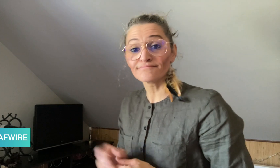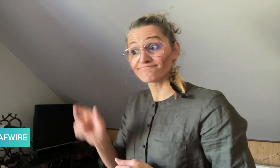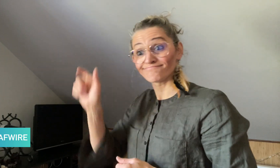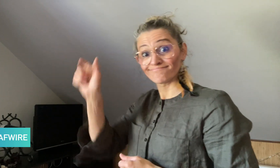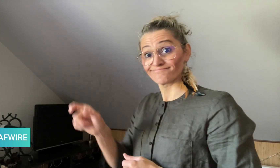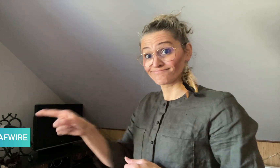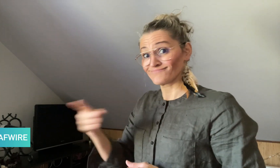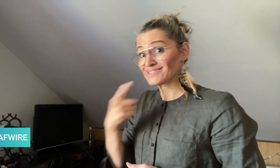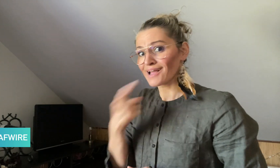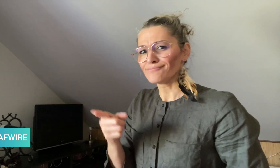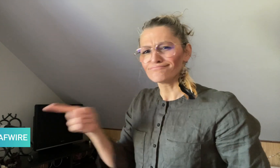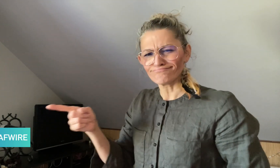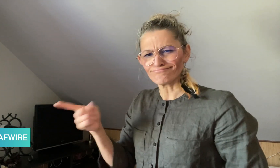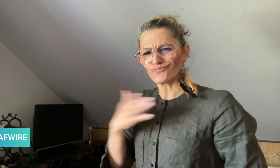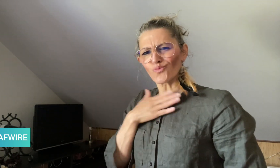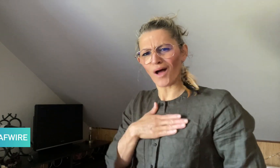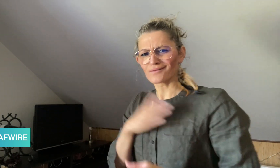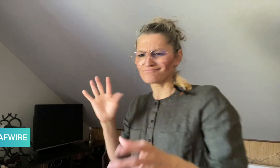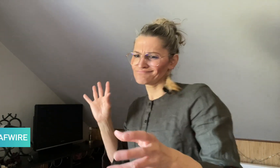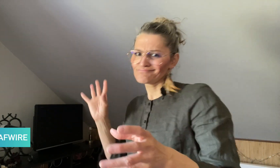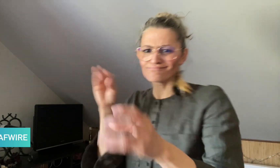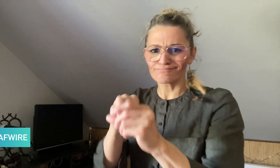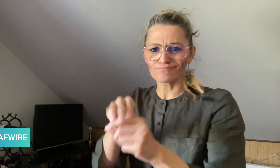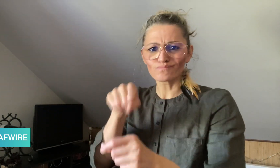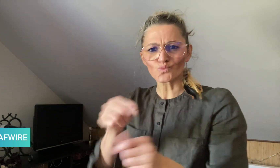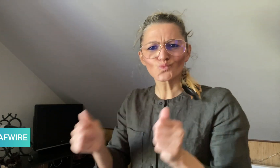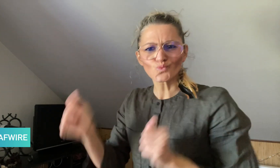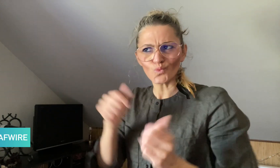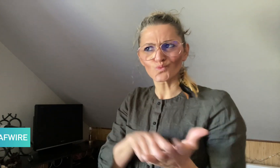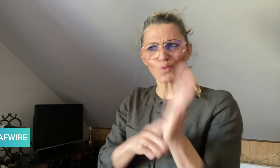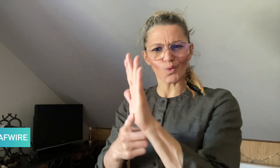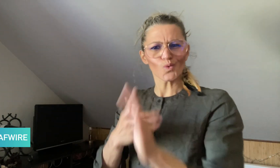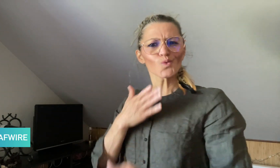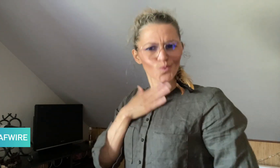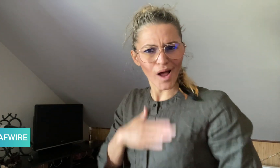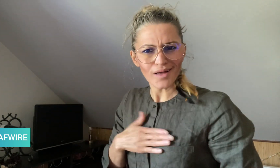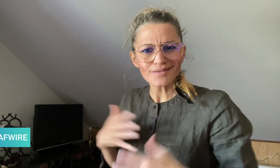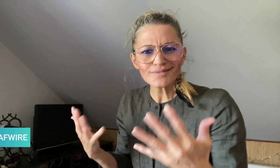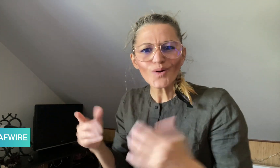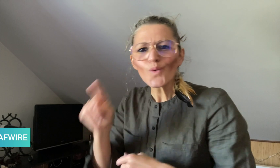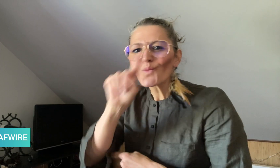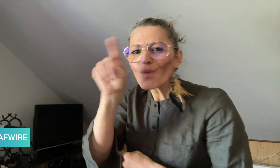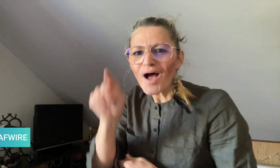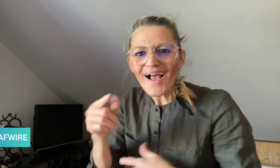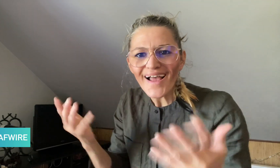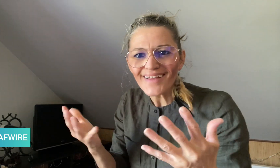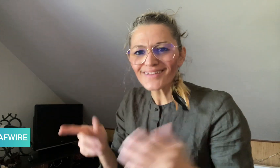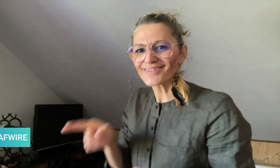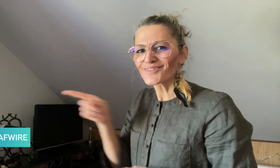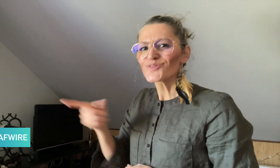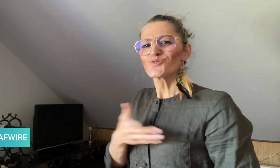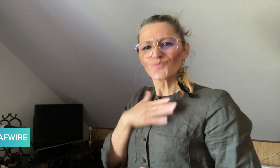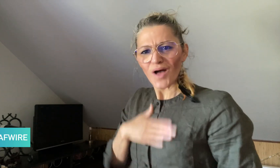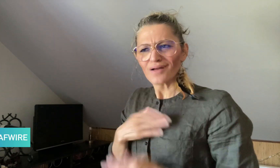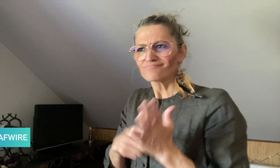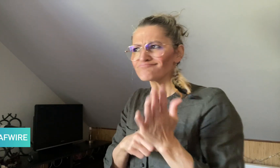for this show because she wants to show that